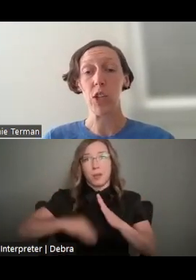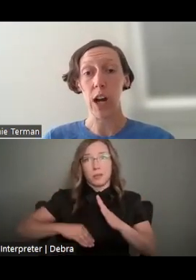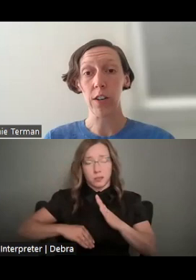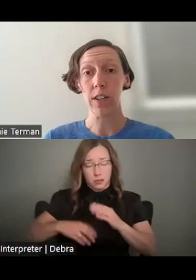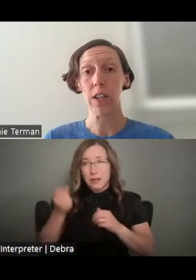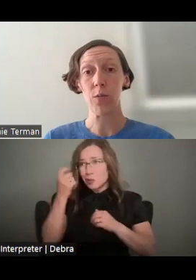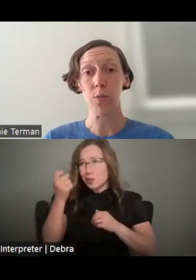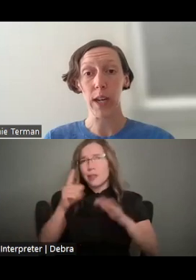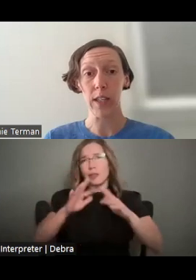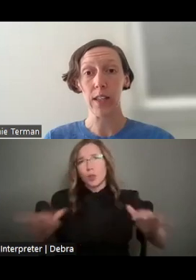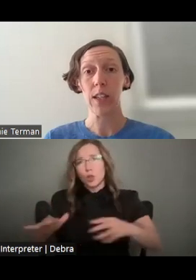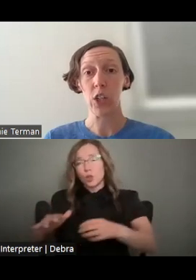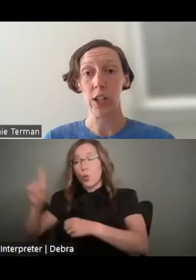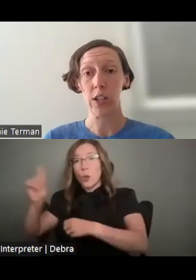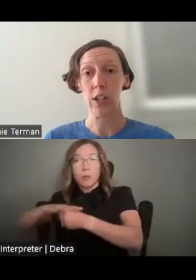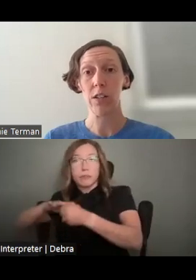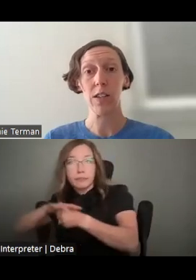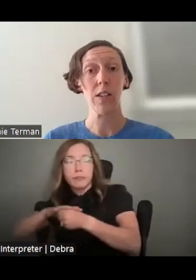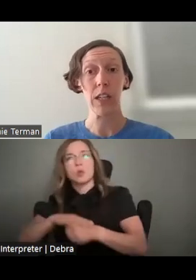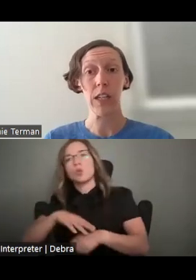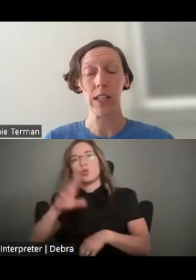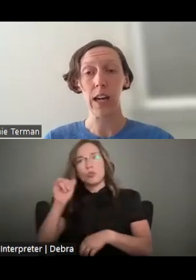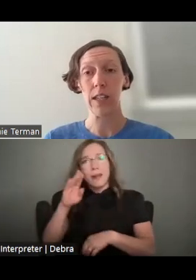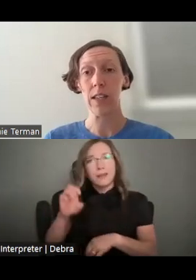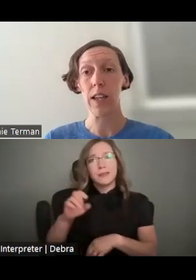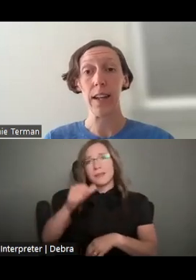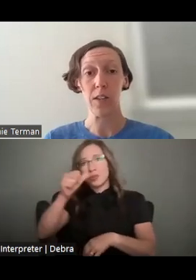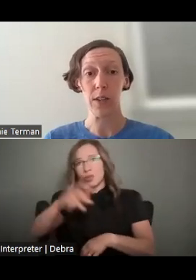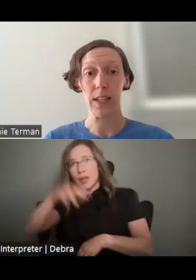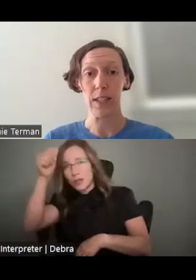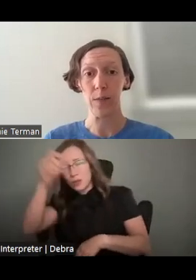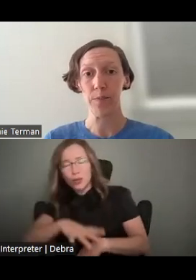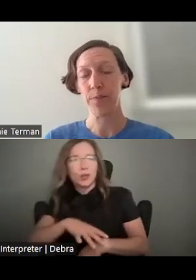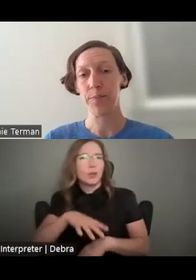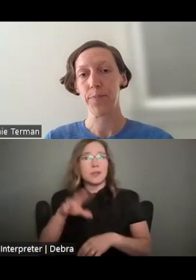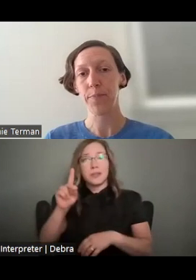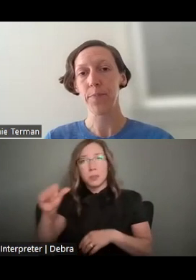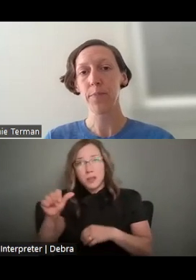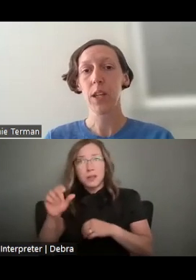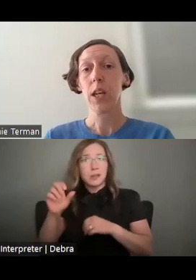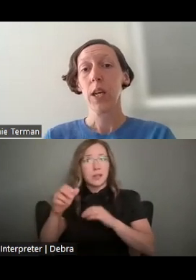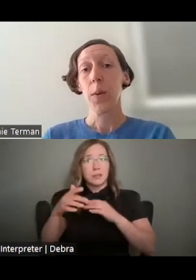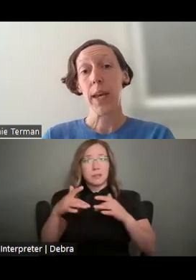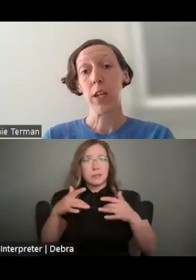GEOGRAPHY, RACE, GENDER, DISABILITY STATUS, AND EXPERTISE.